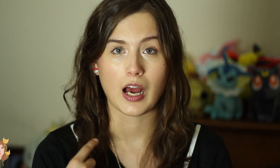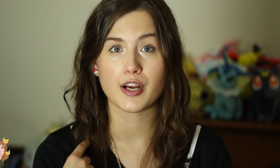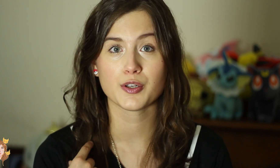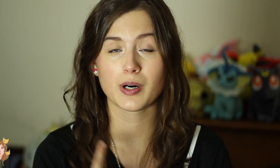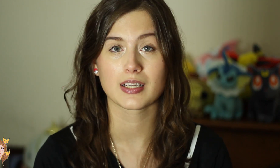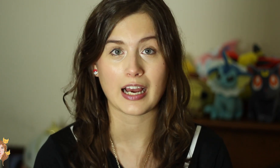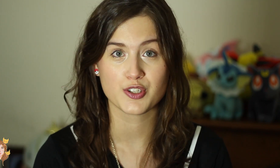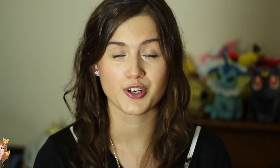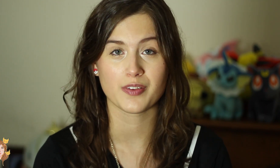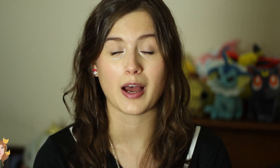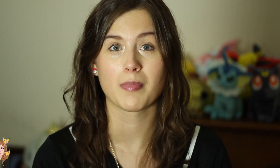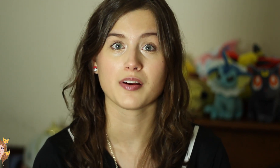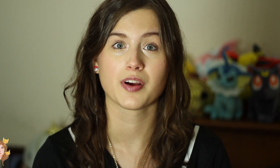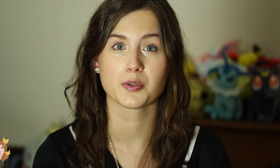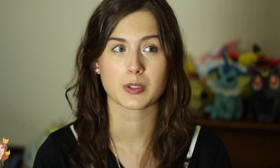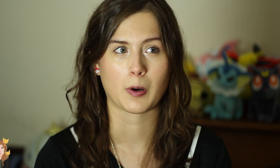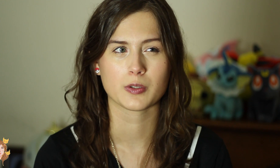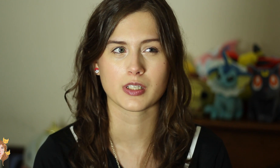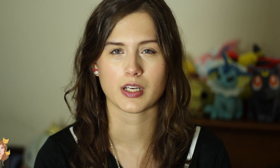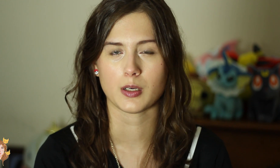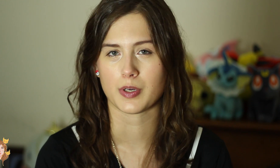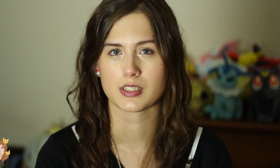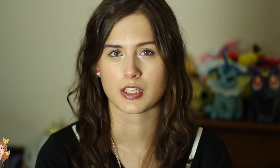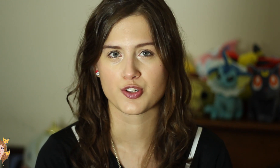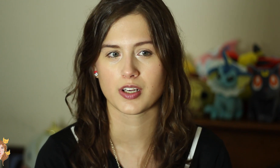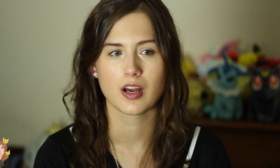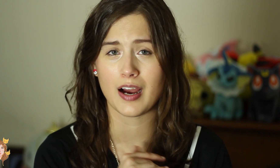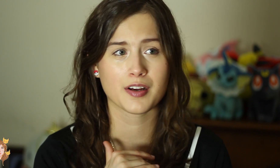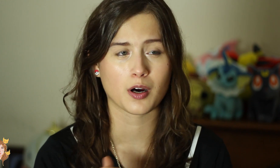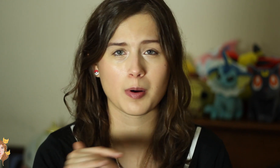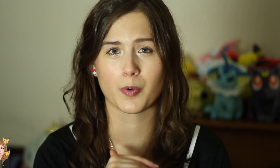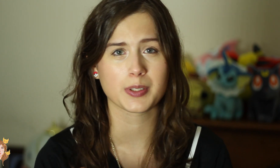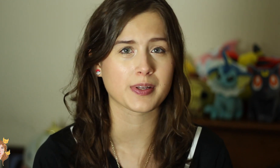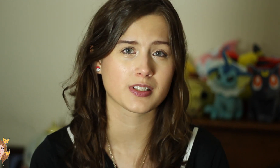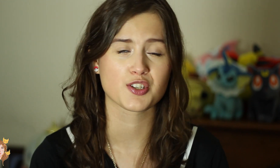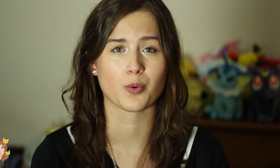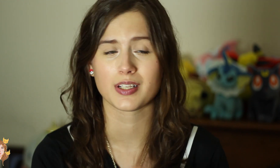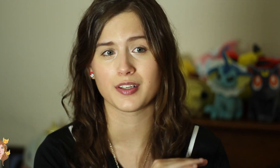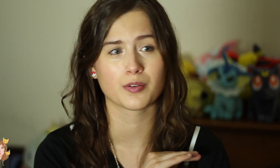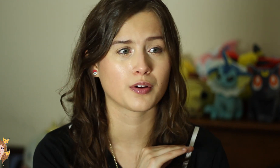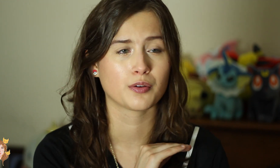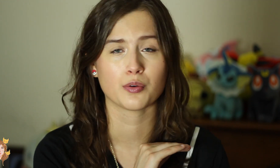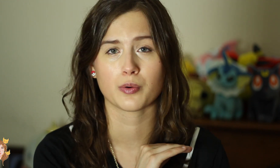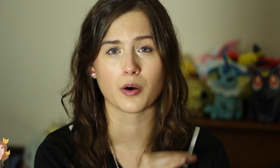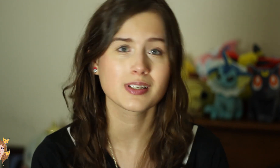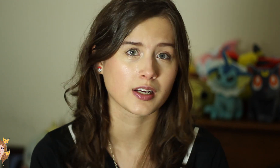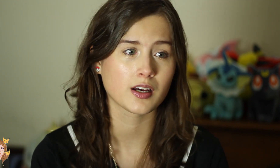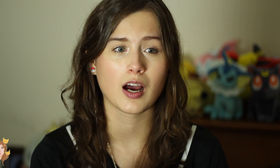I knew last year that my face was posted in a presentation. I don’t remember what the presentation was. I don’t know who hosted it.